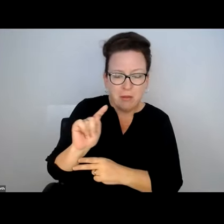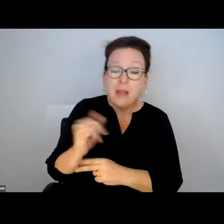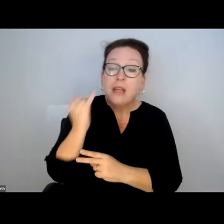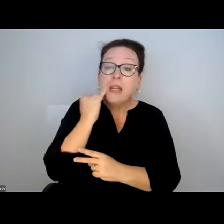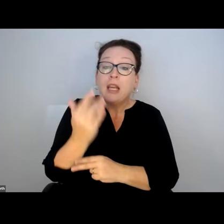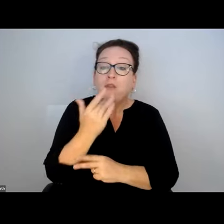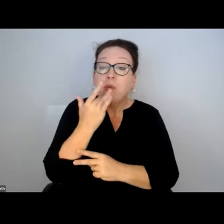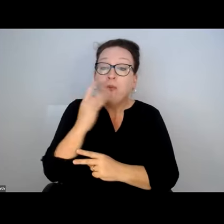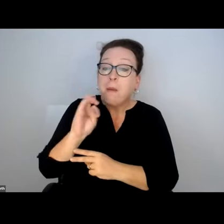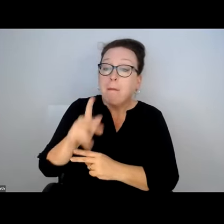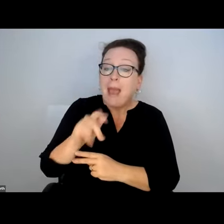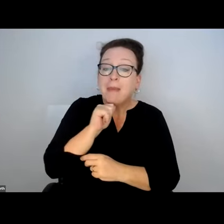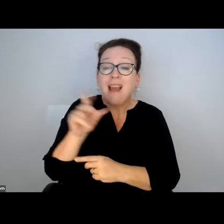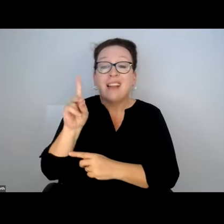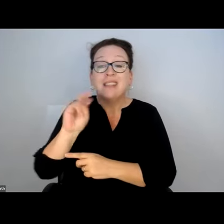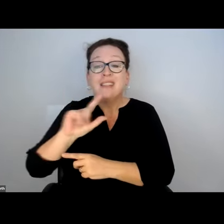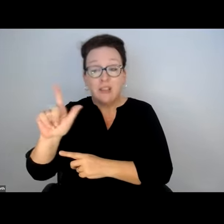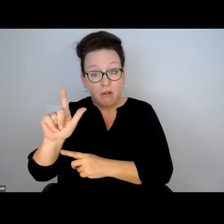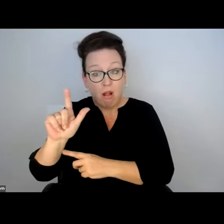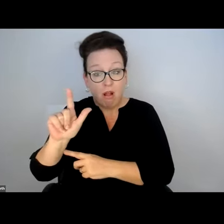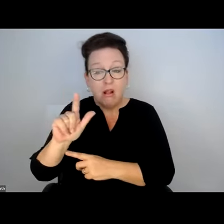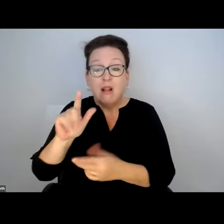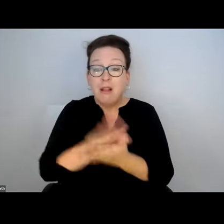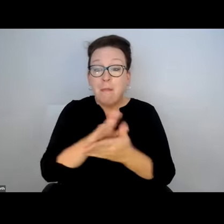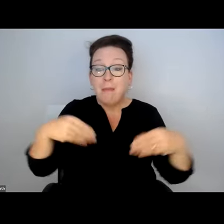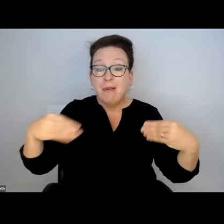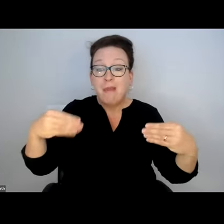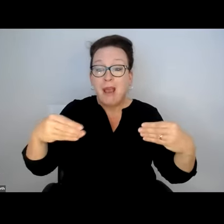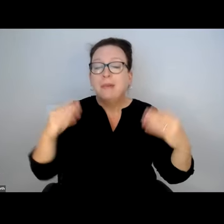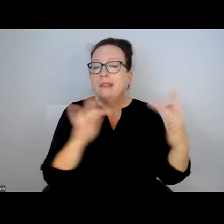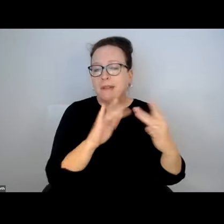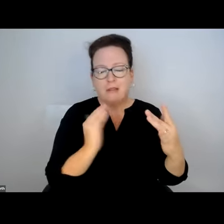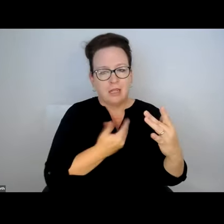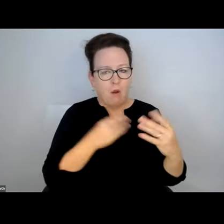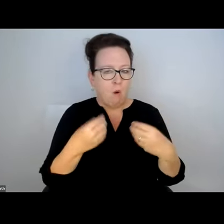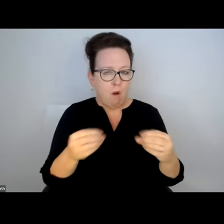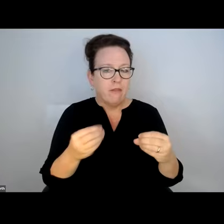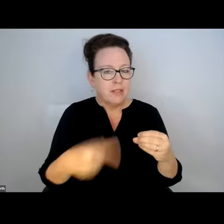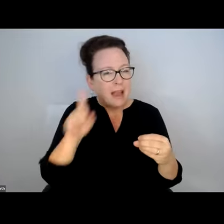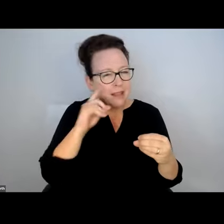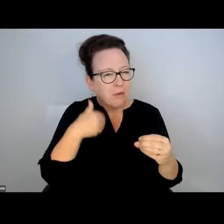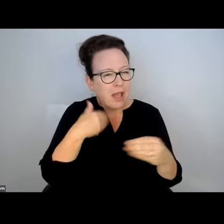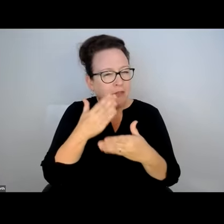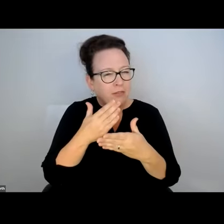HAVING TROUBLE FINDING A BATHROOM. IF YOU NEED IT IN A NON-DIGITAL FORMAT, CONTACT OUR